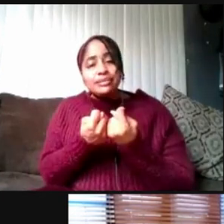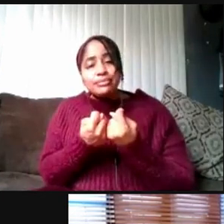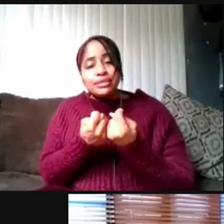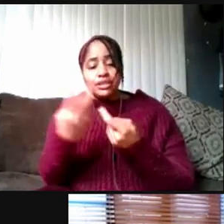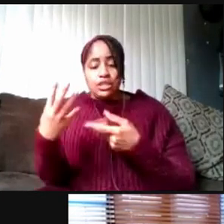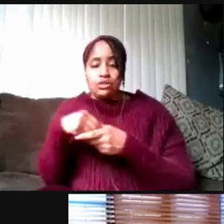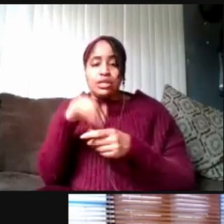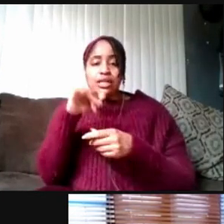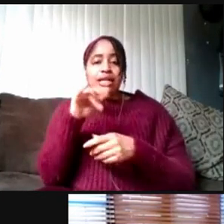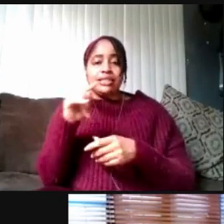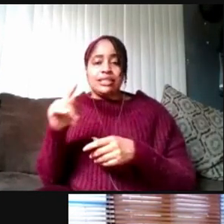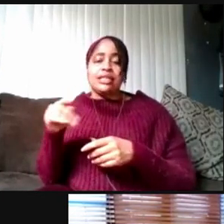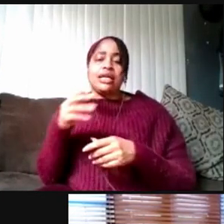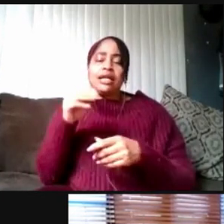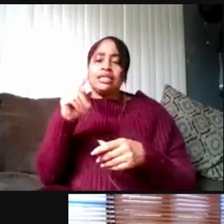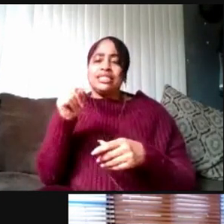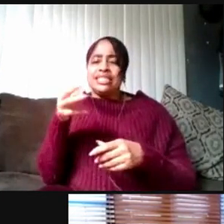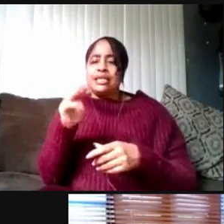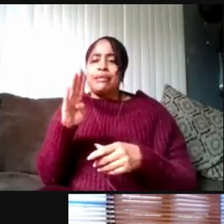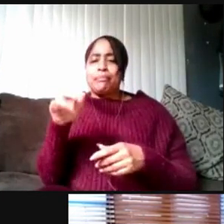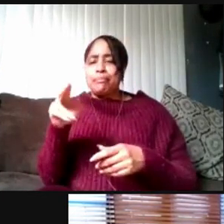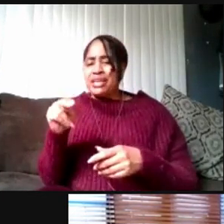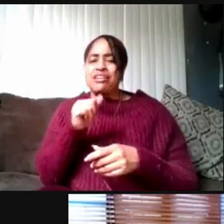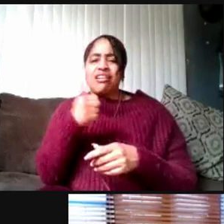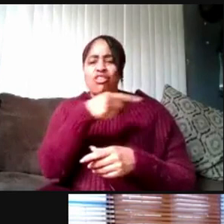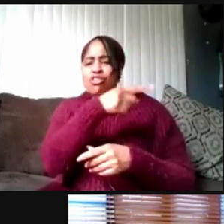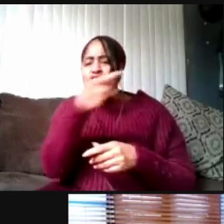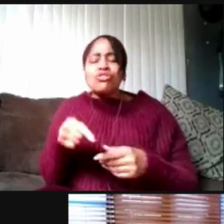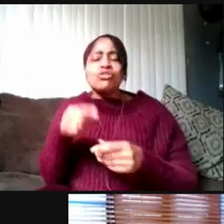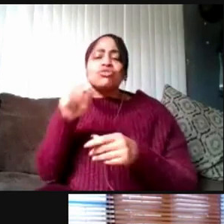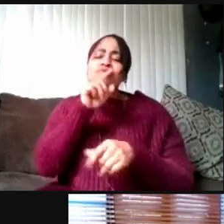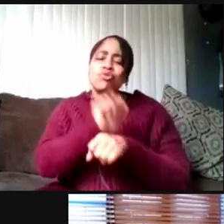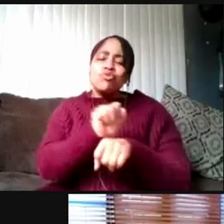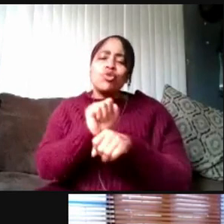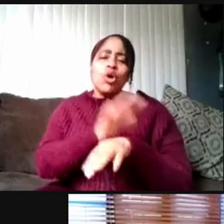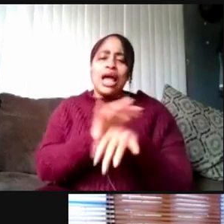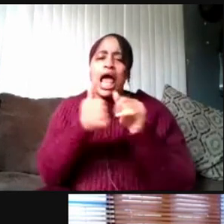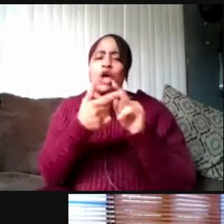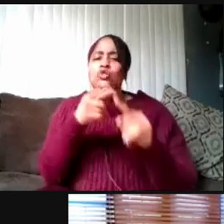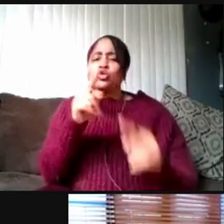Jim Beam and others, are really working on the tracking mechanism. And I know there are gonna be some questions